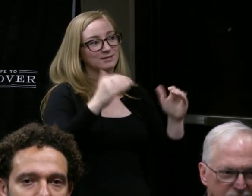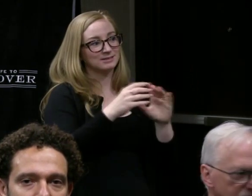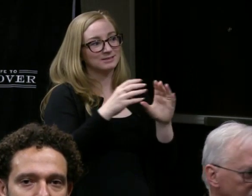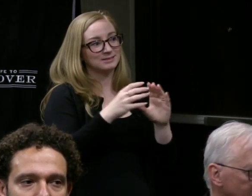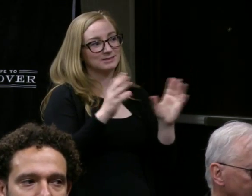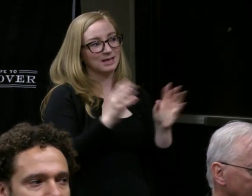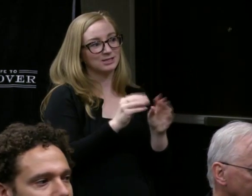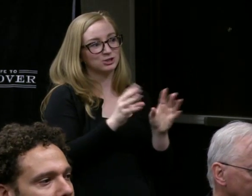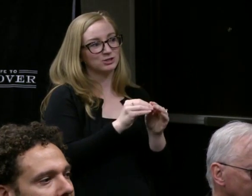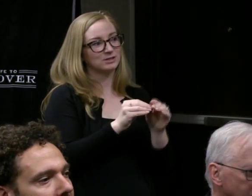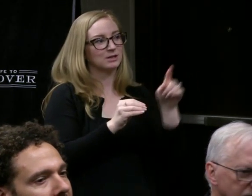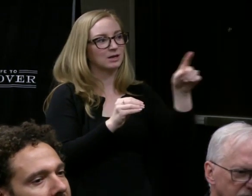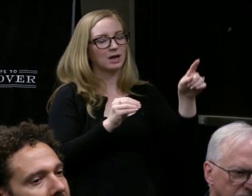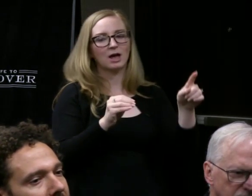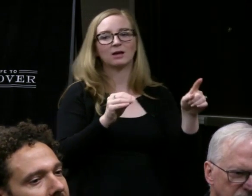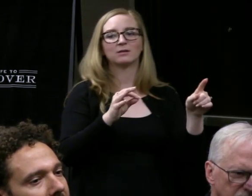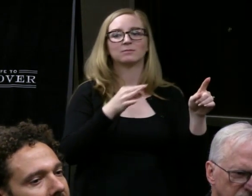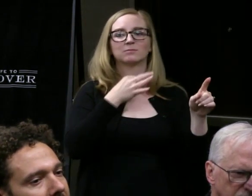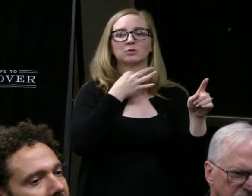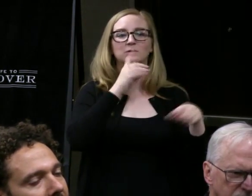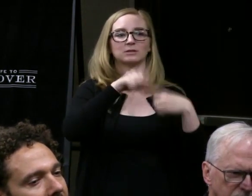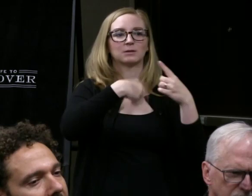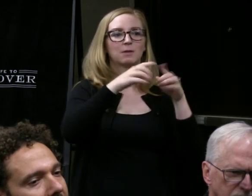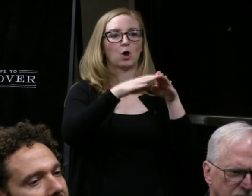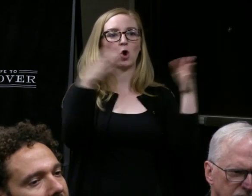(man) I have a question about open captioning versus signing